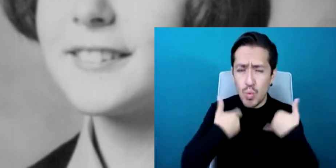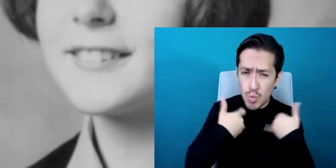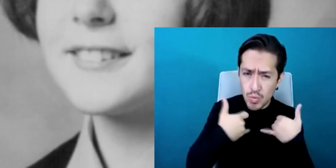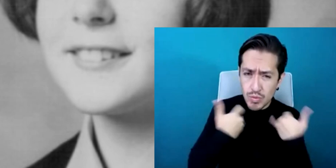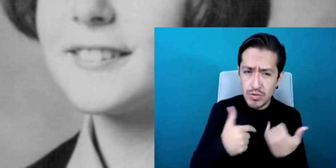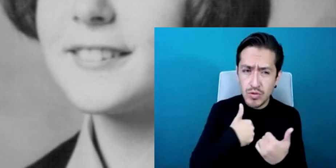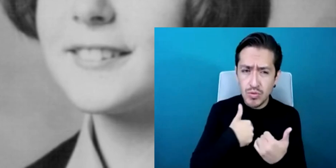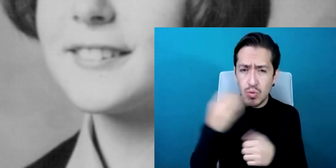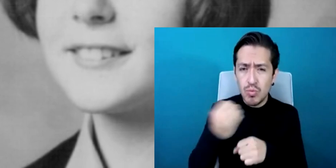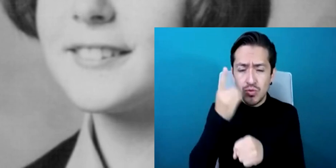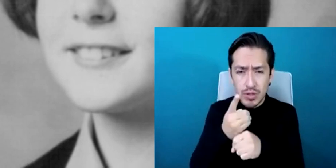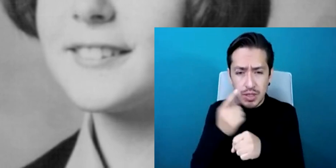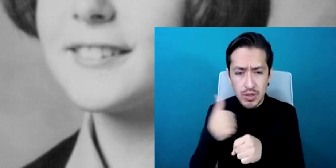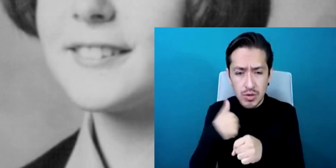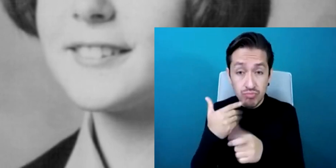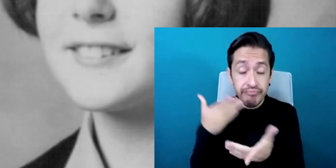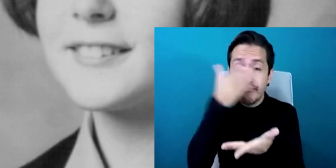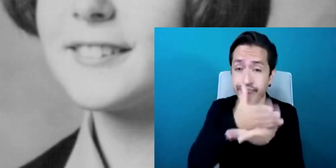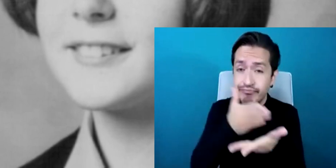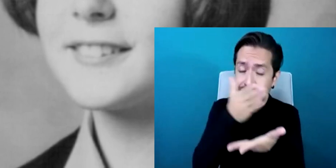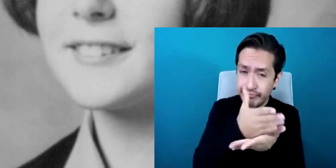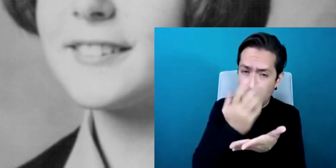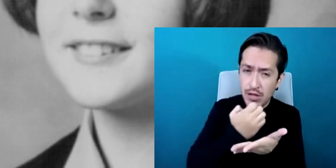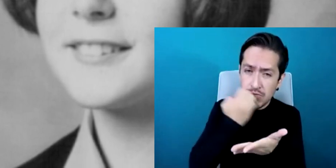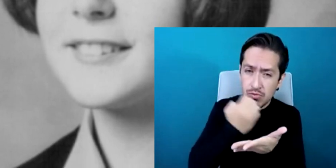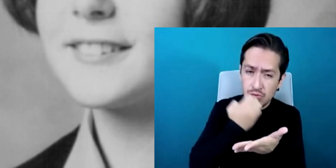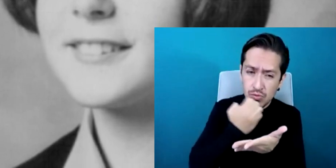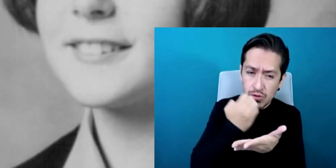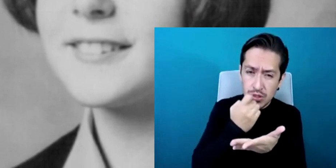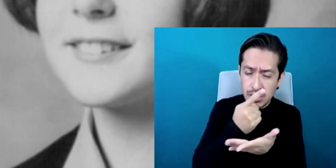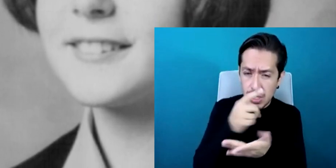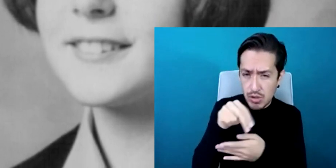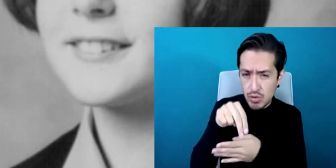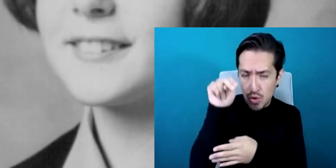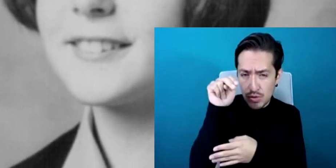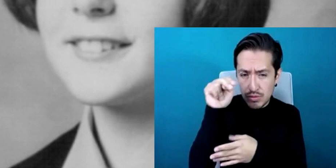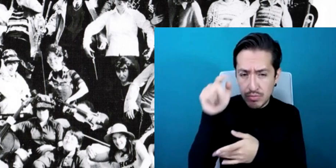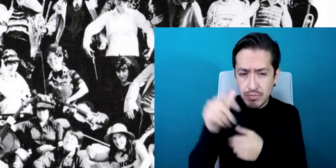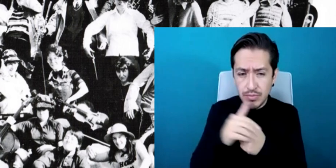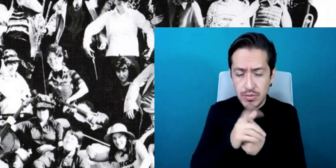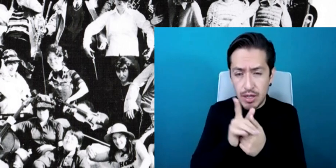Scotland Aberdeenshire and it was the first community school